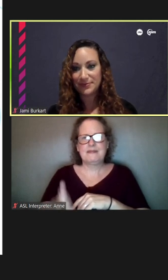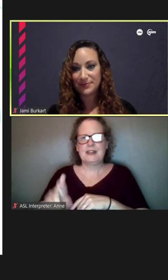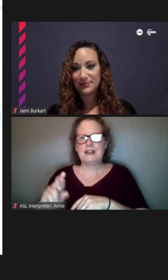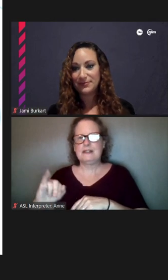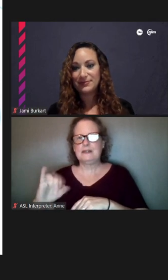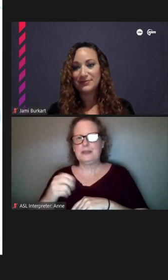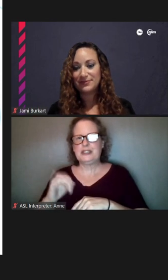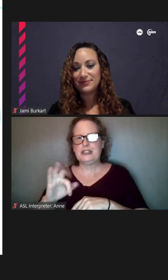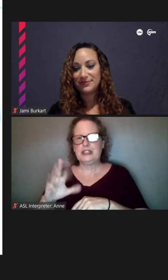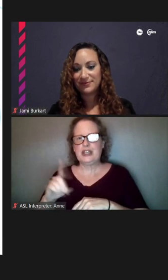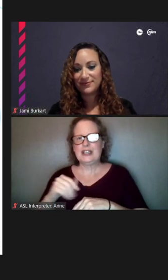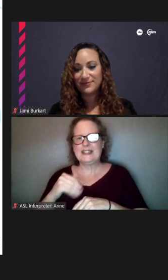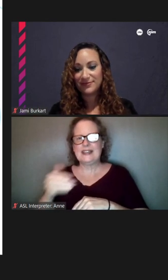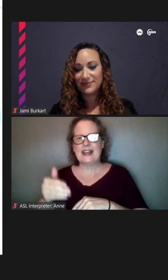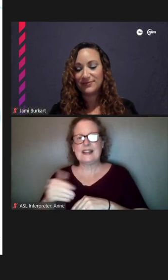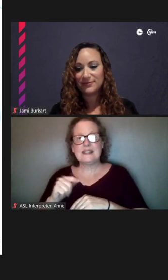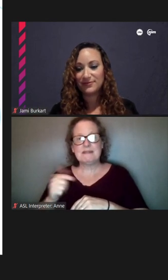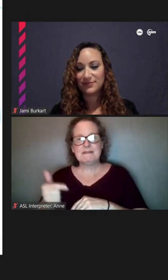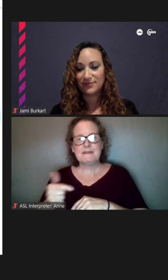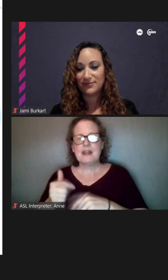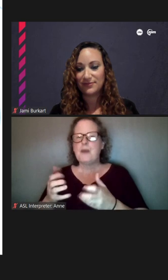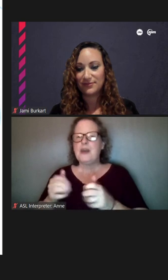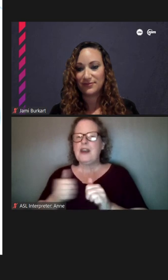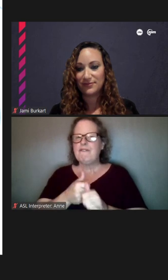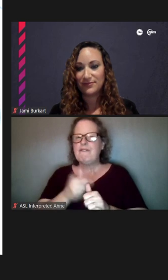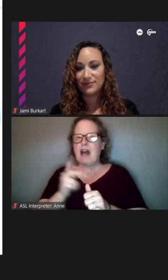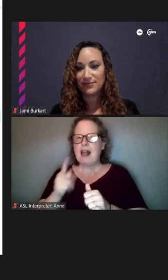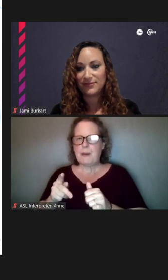Yeah, I wanted to follow up on what's been said about plants because there's